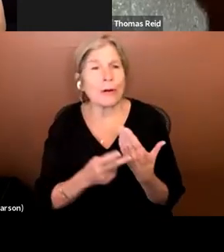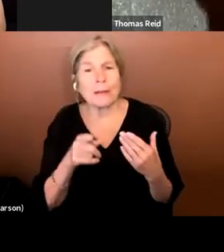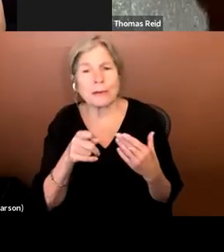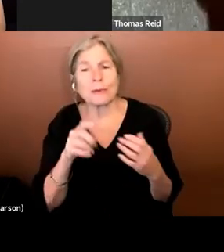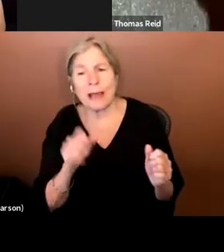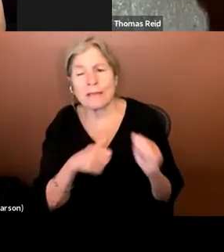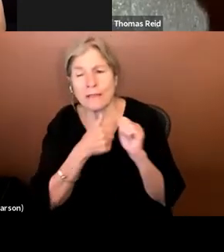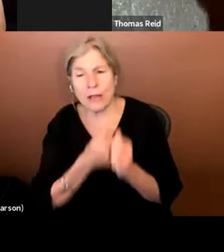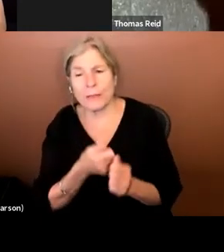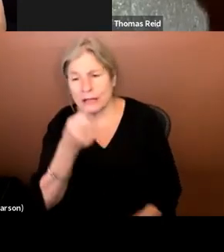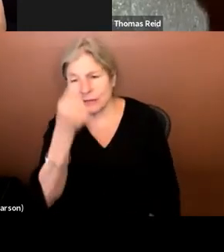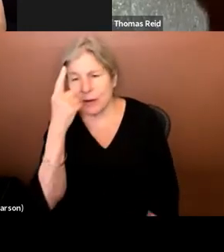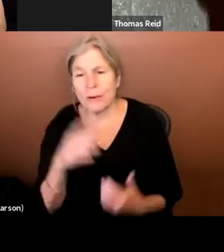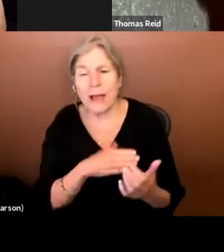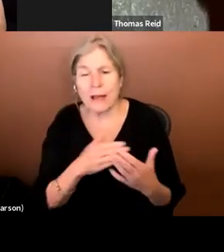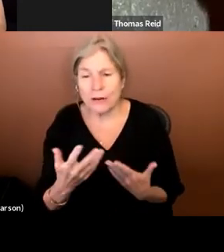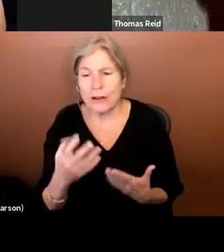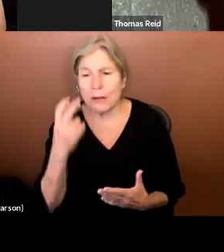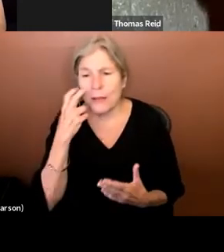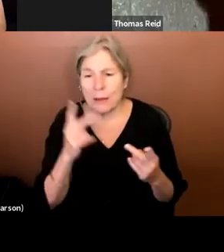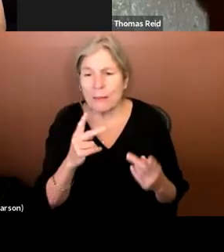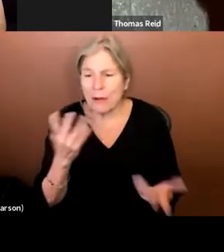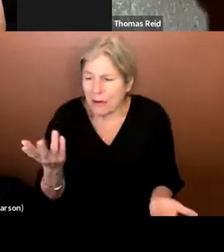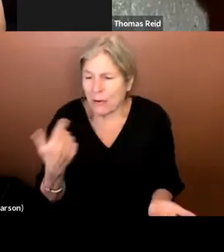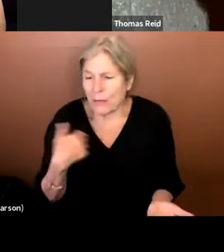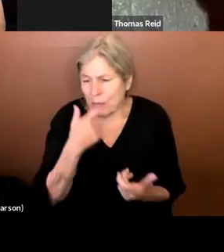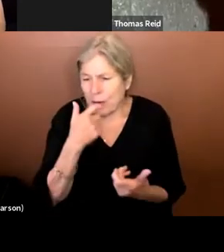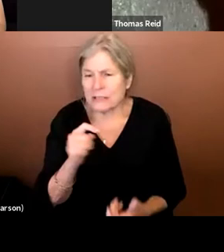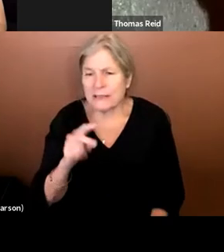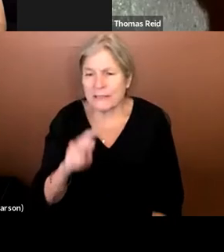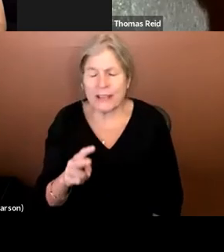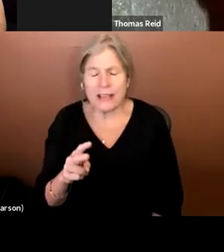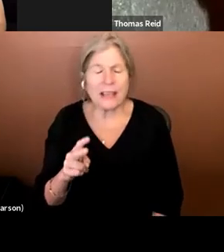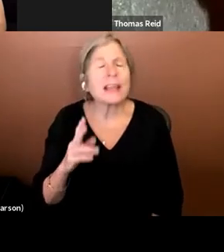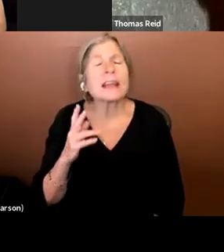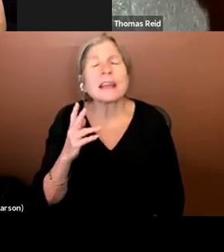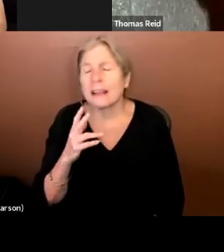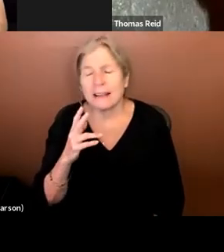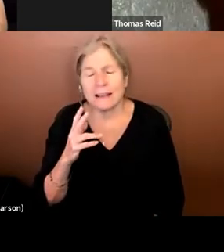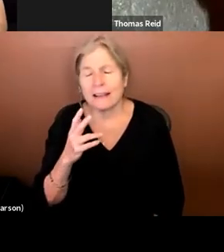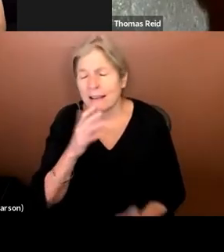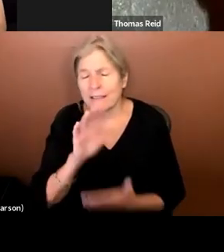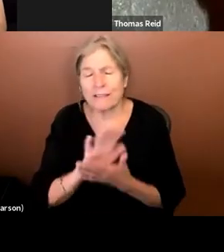and understand and blind people know we have been watching before description came around. And